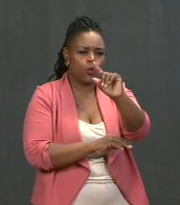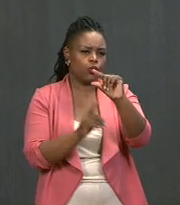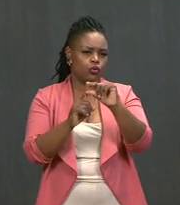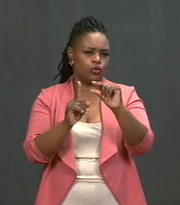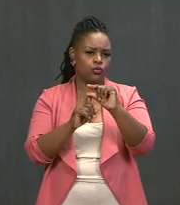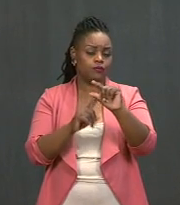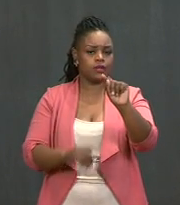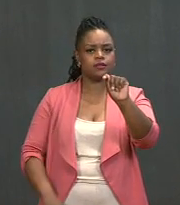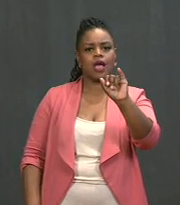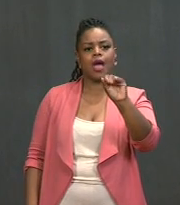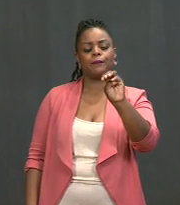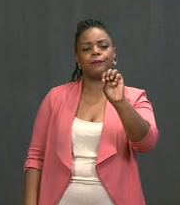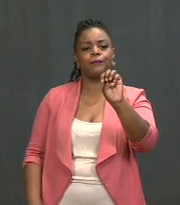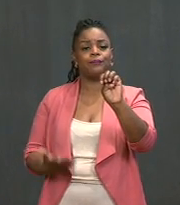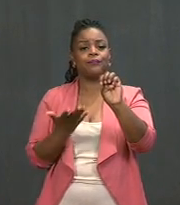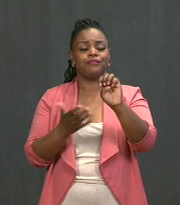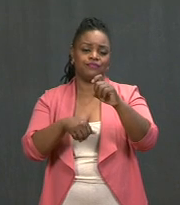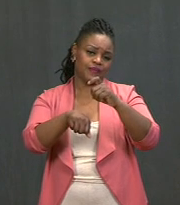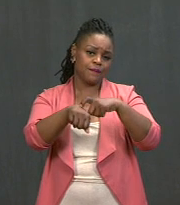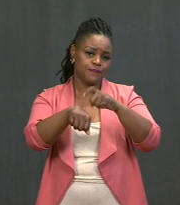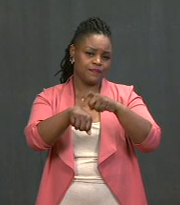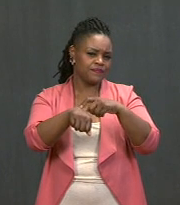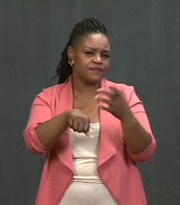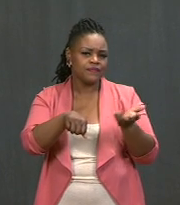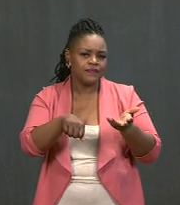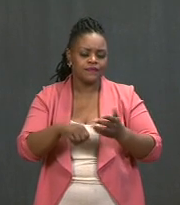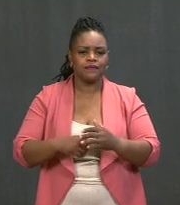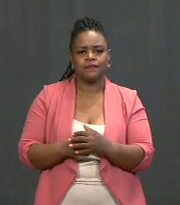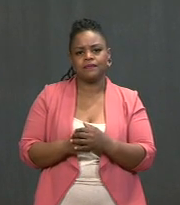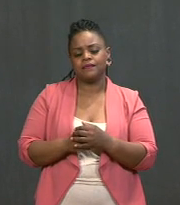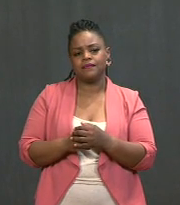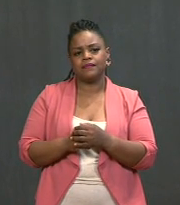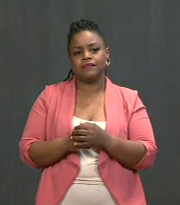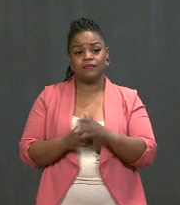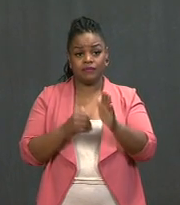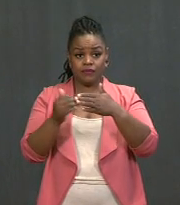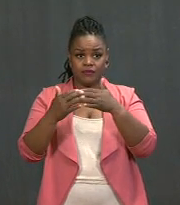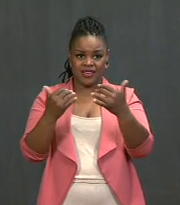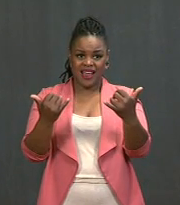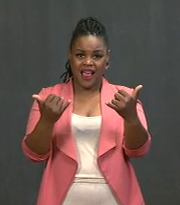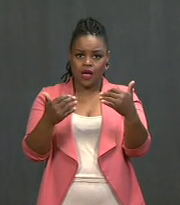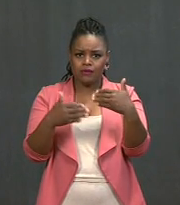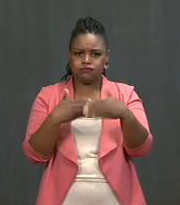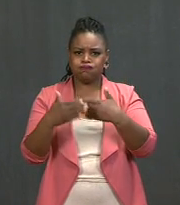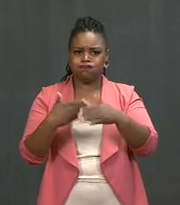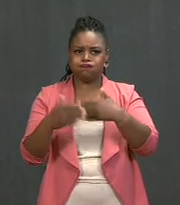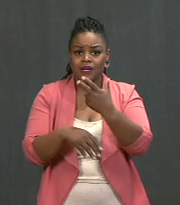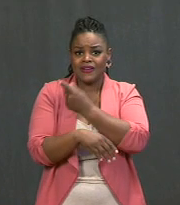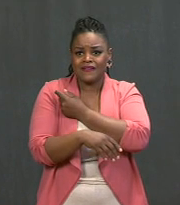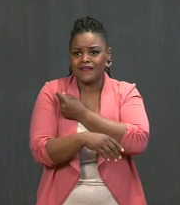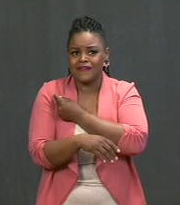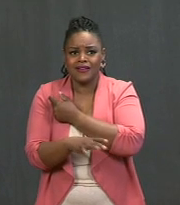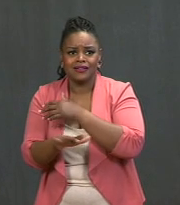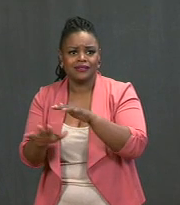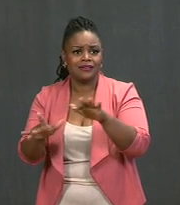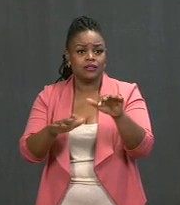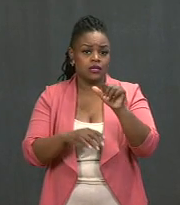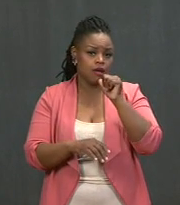Time. Even moving at the record speed we're moving at, we're not even halfway through vaccinating